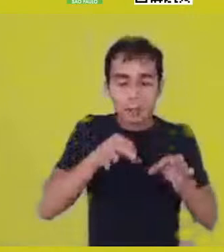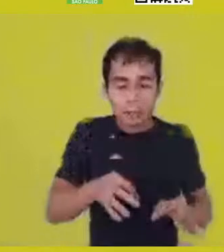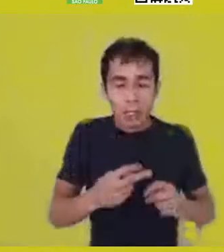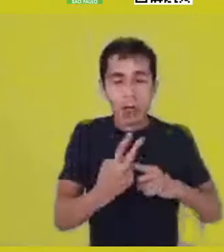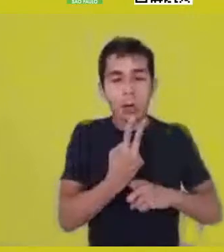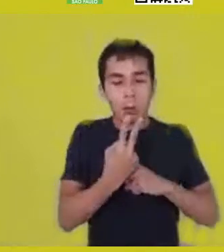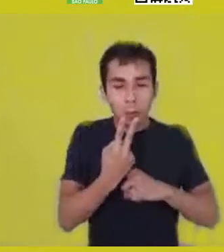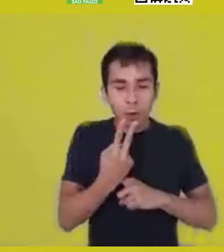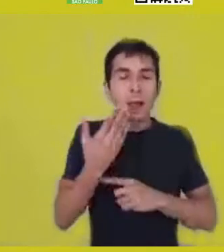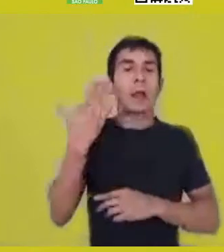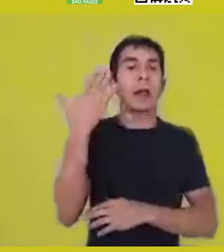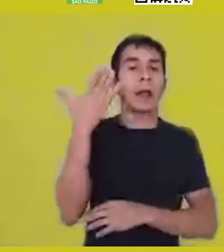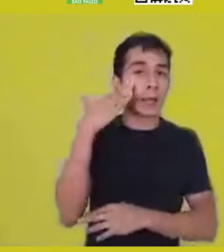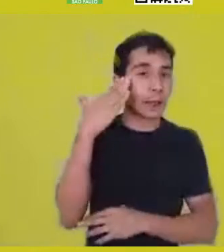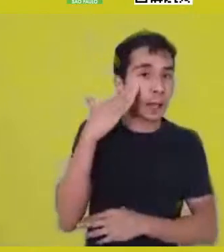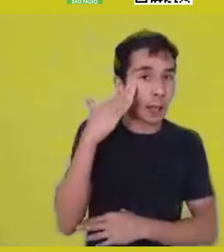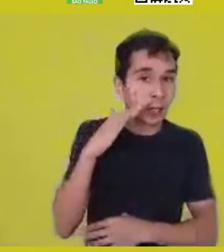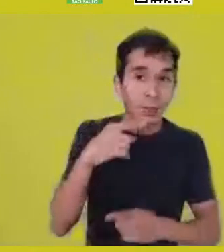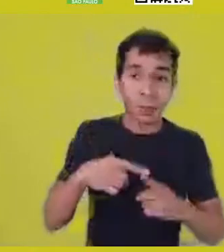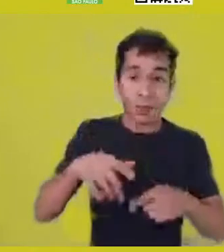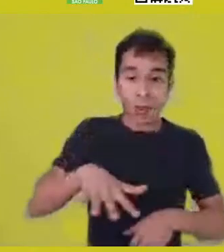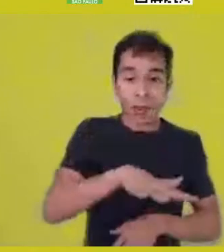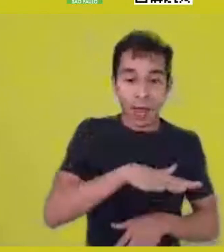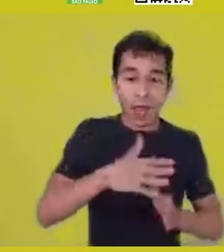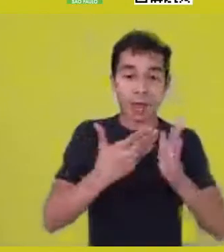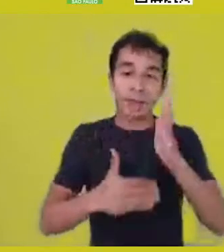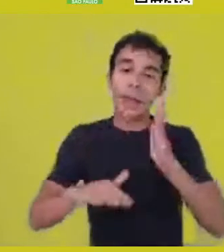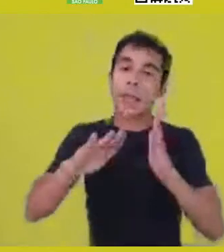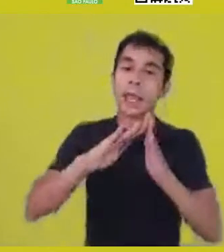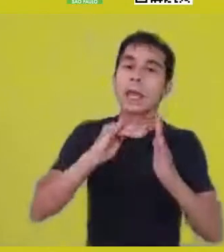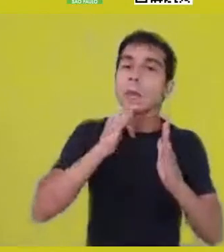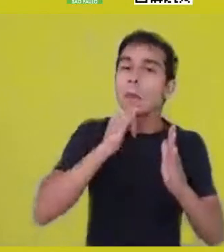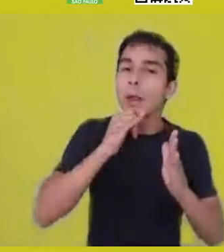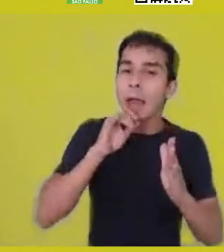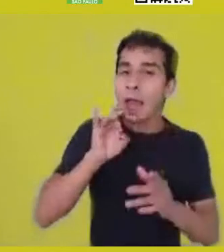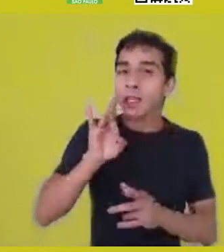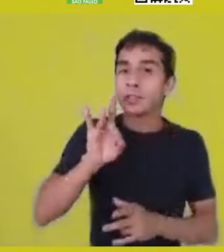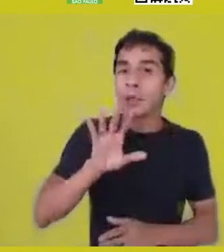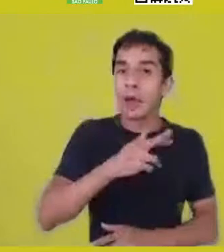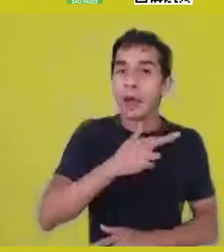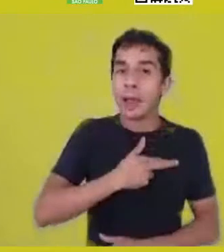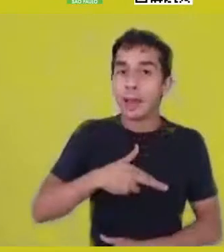you’re not only a space of religion, because I don’t even believe that African spiritualities